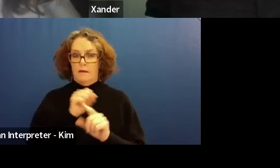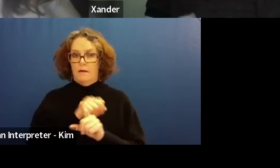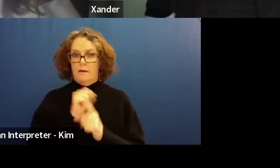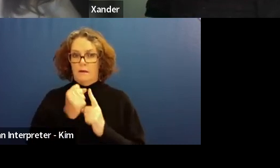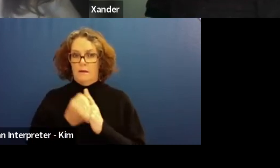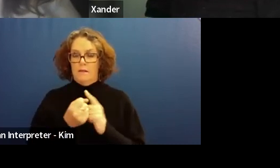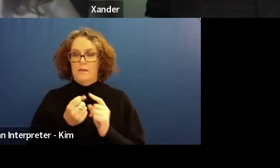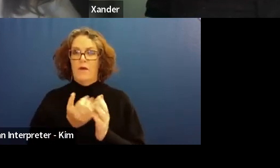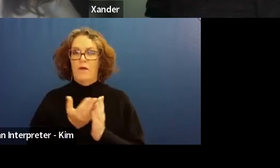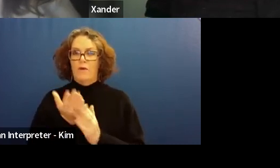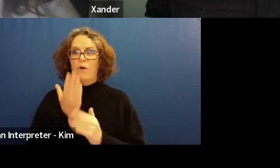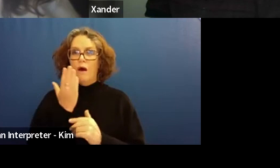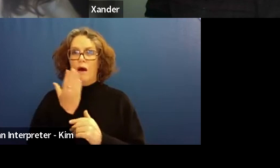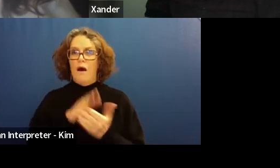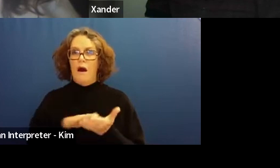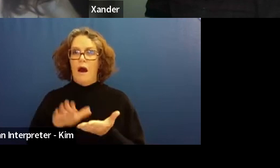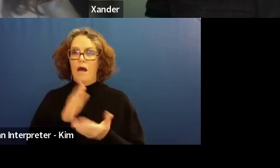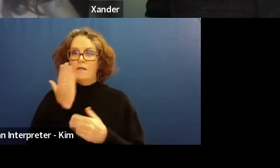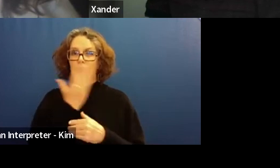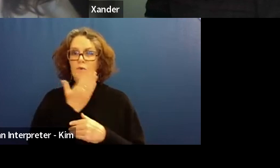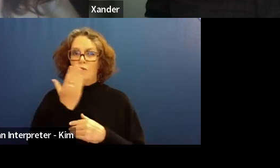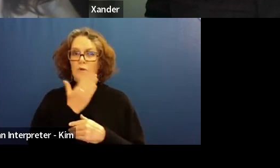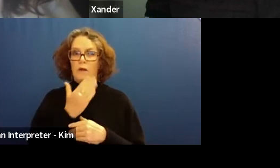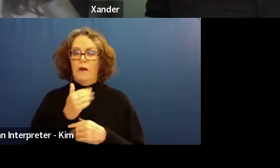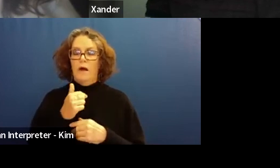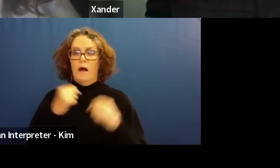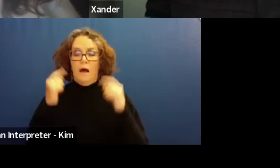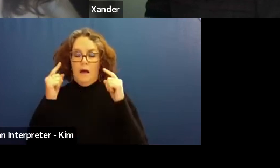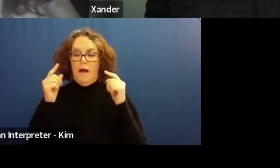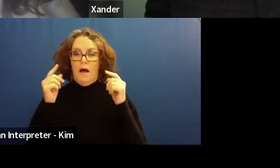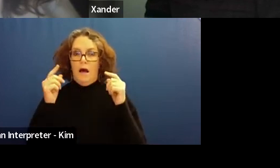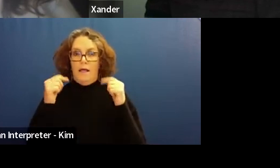I've had to get, like soundproof different headphones and whatever because it.